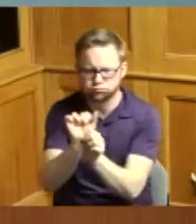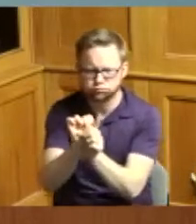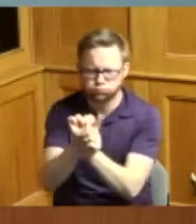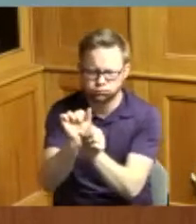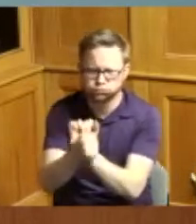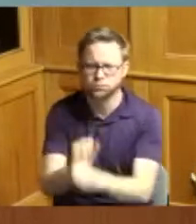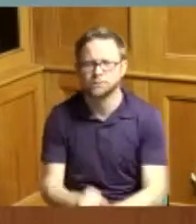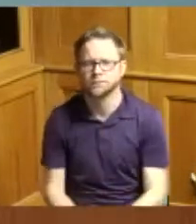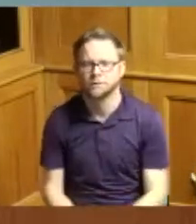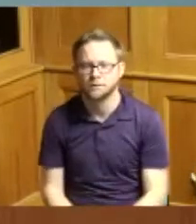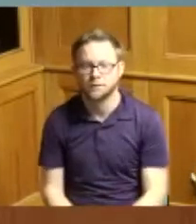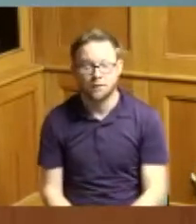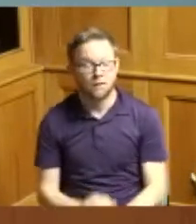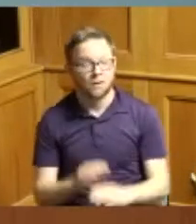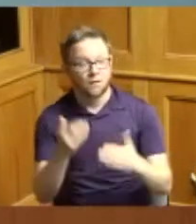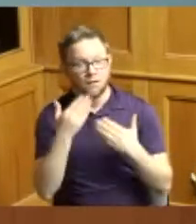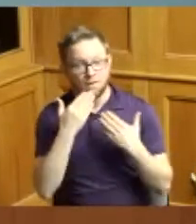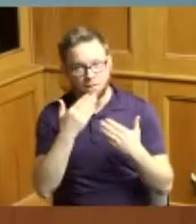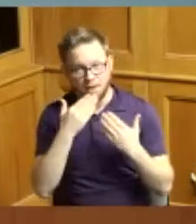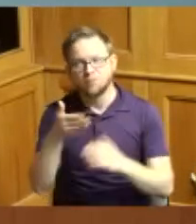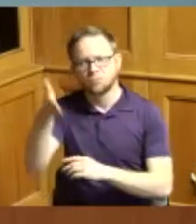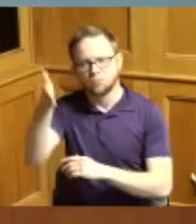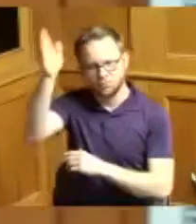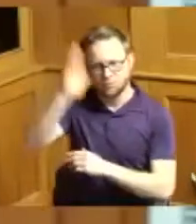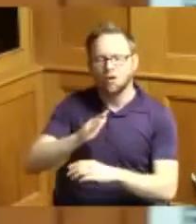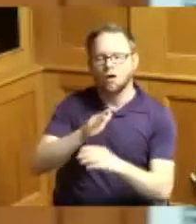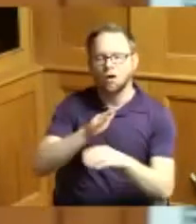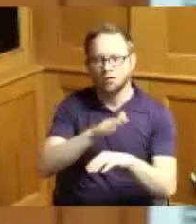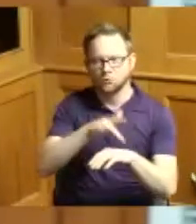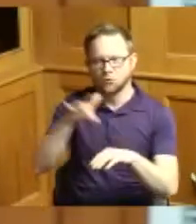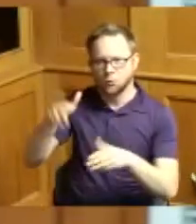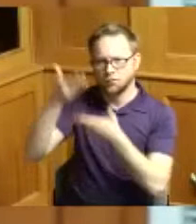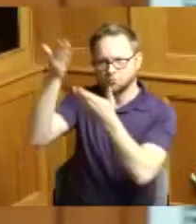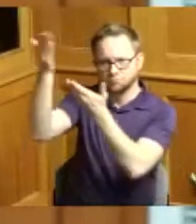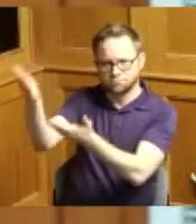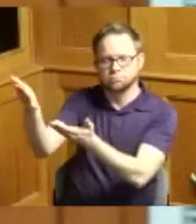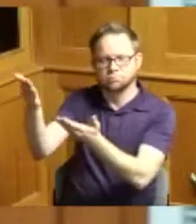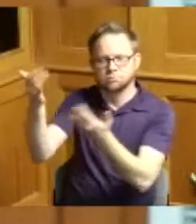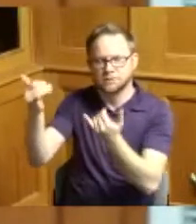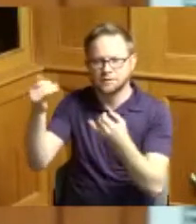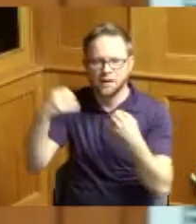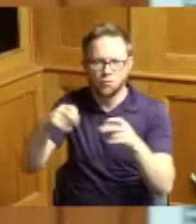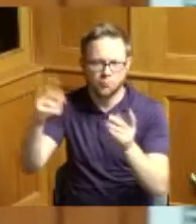well thank you first of all to god be the glory for the opportunity to be acknowledged for the